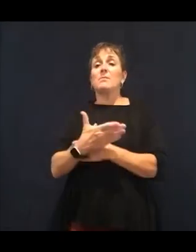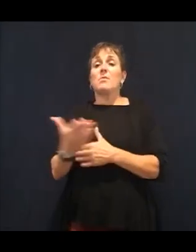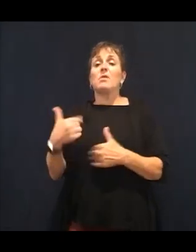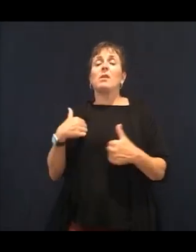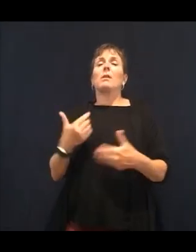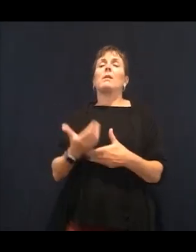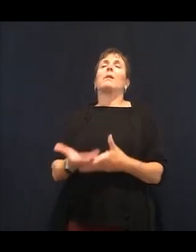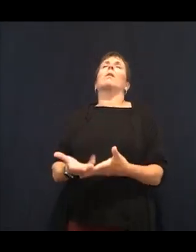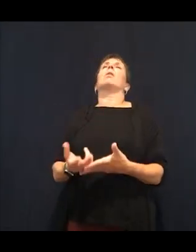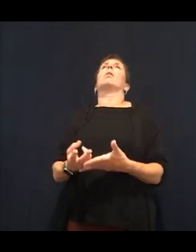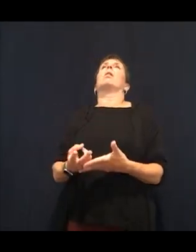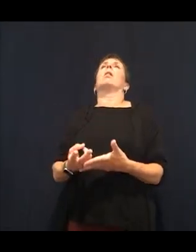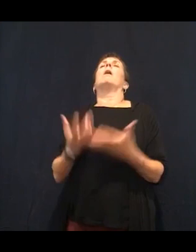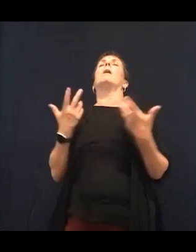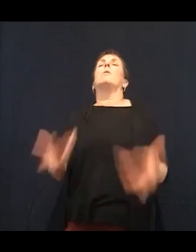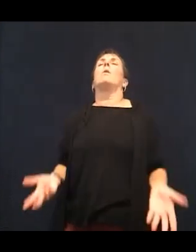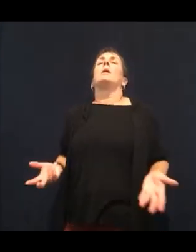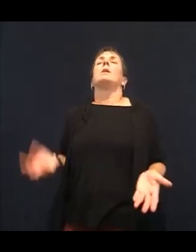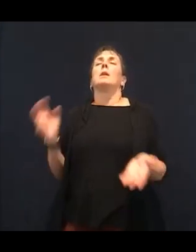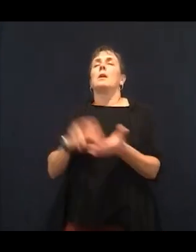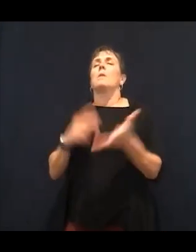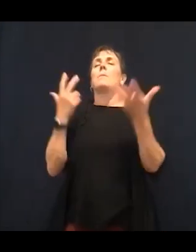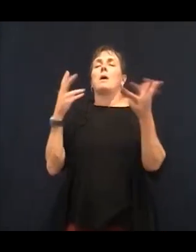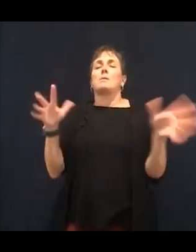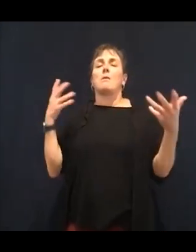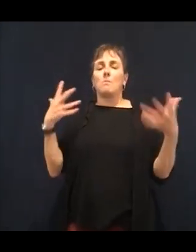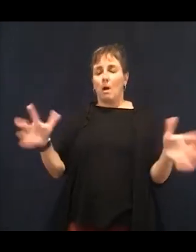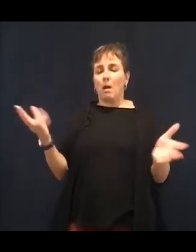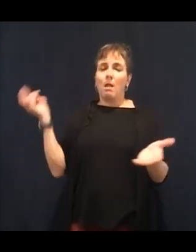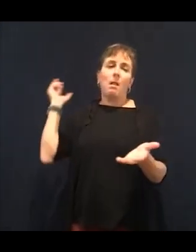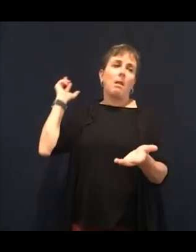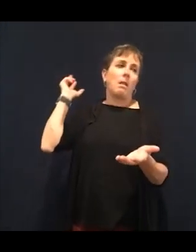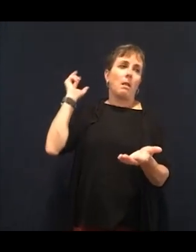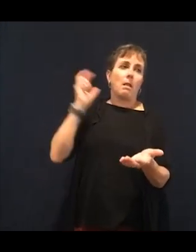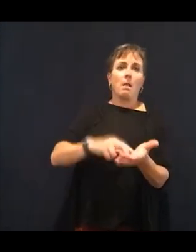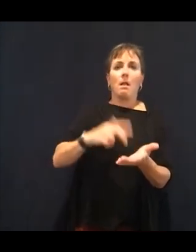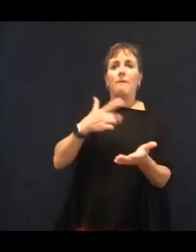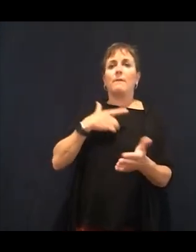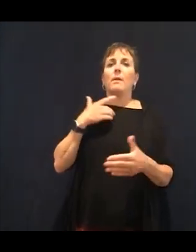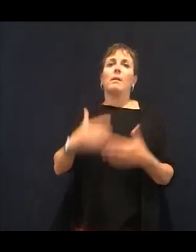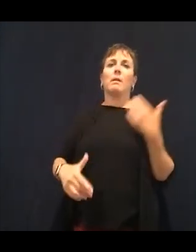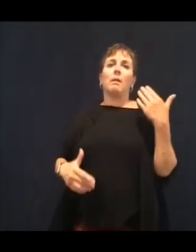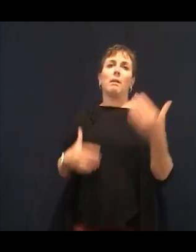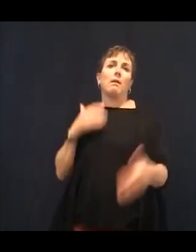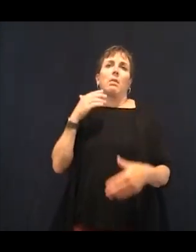that we stop checking in, and we start numbing ourselves with food.